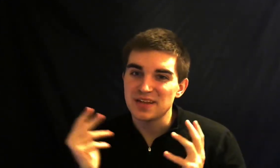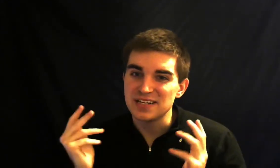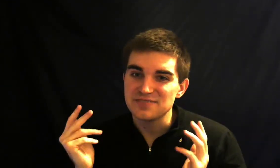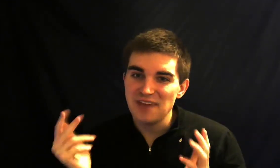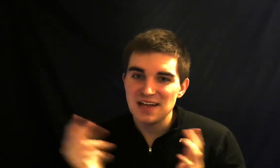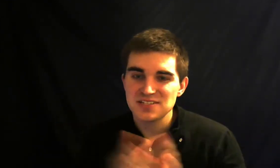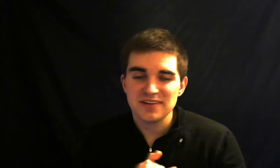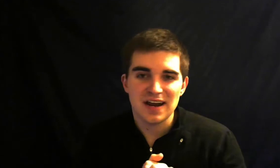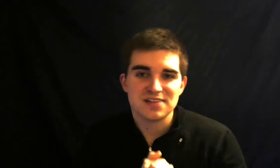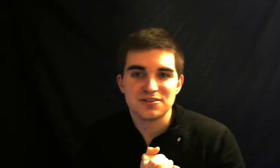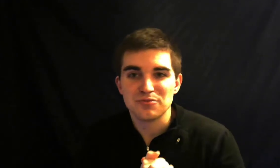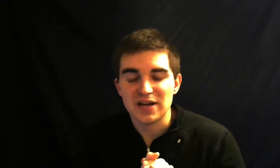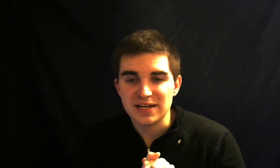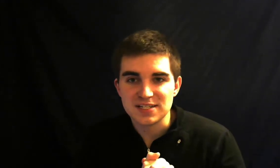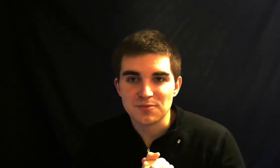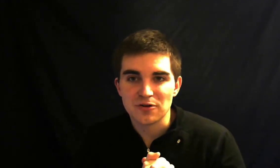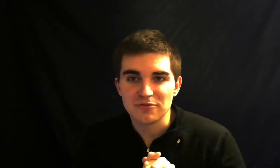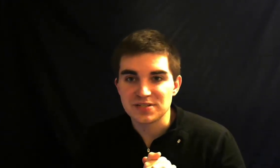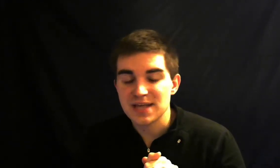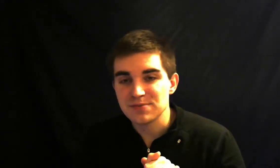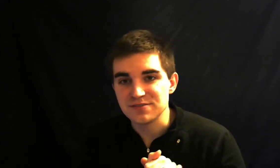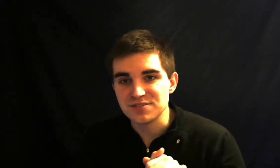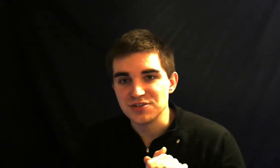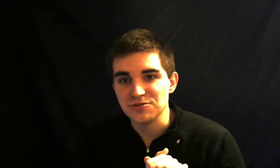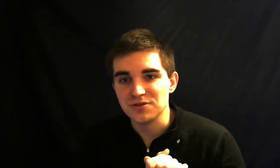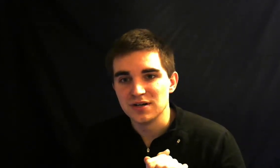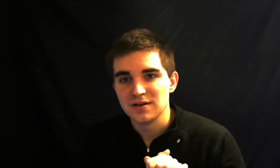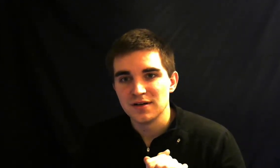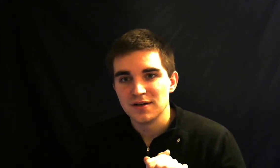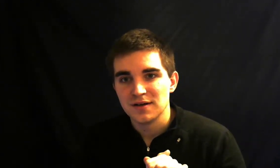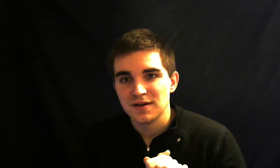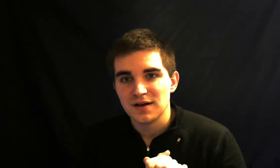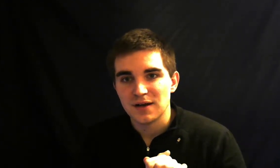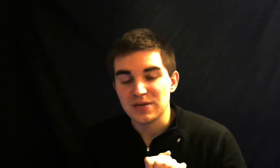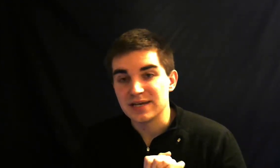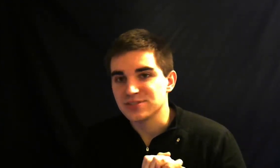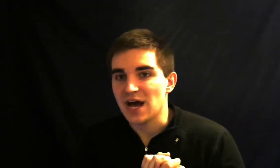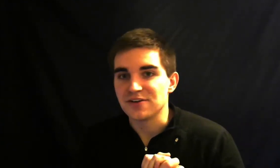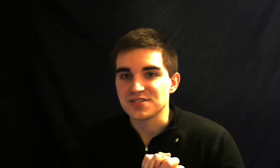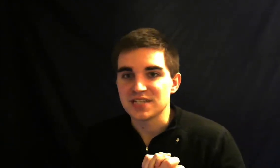gets faster and as your brain gets more receptive to being able to understand